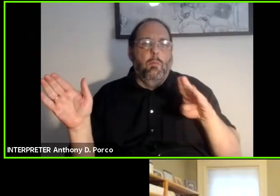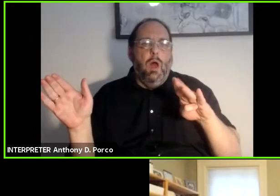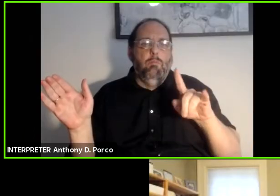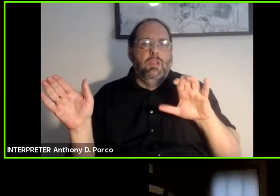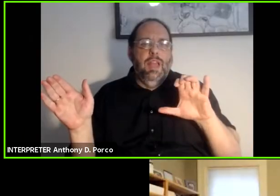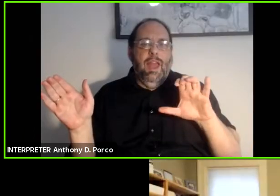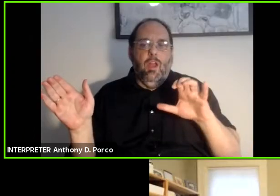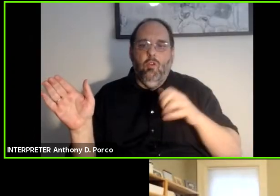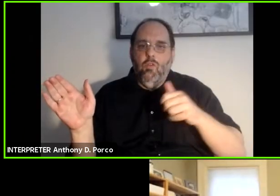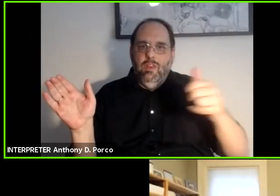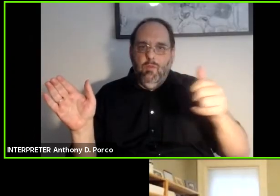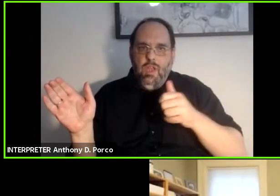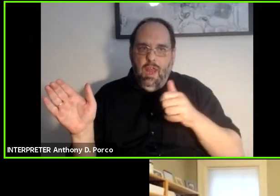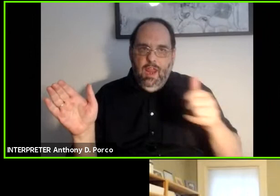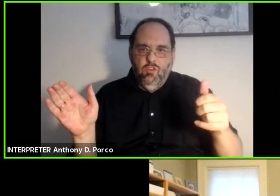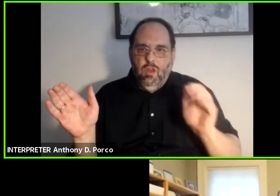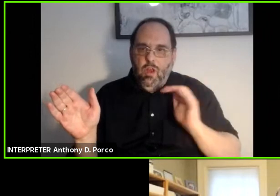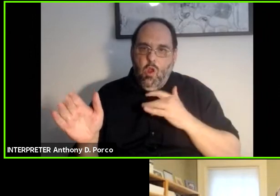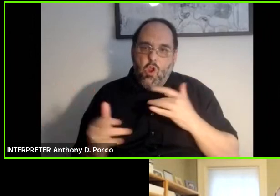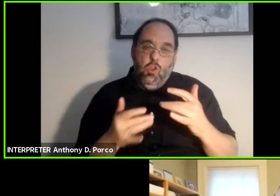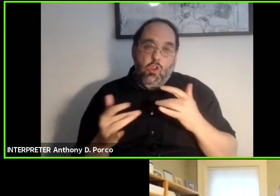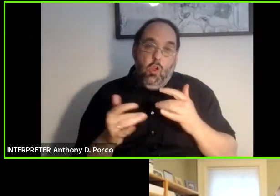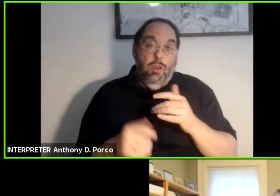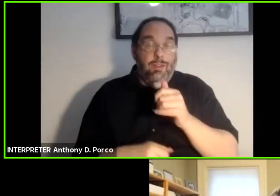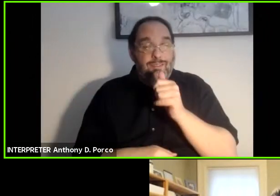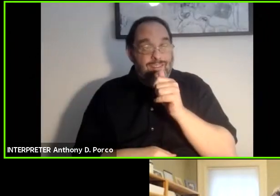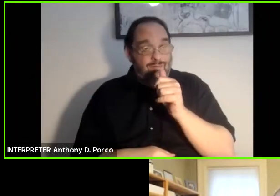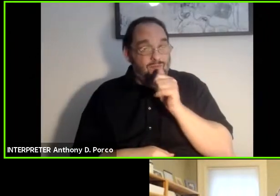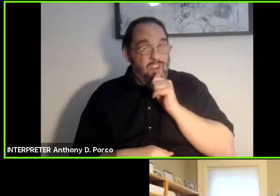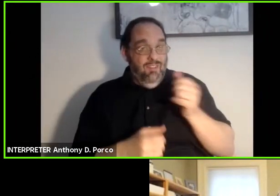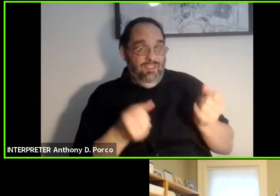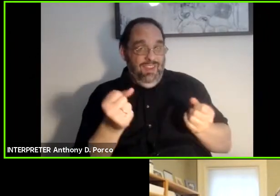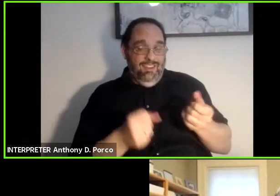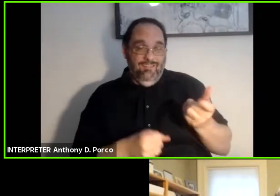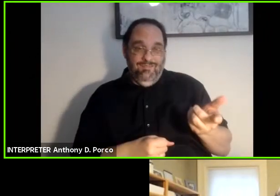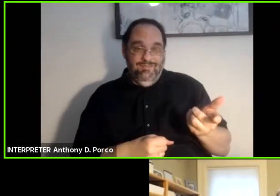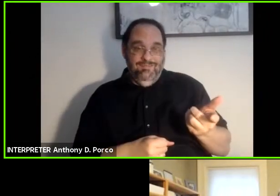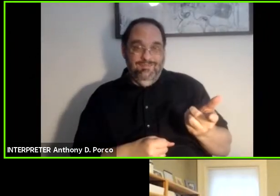and the concern that if you know they are private vehicles, they are not going to be accessible to